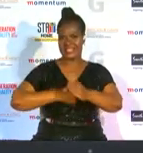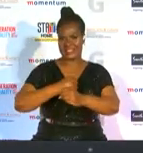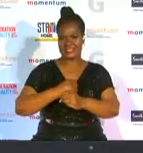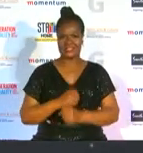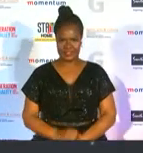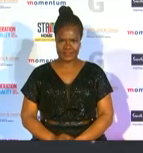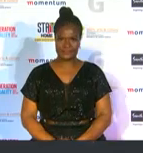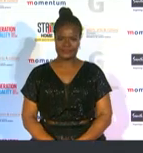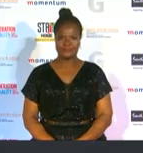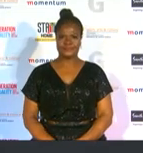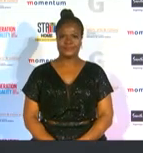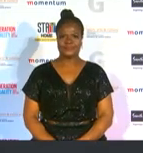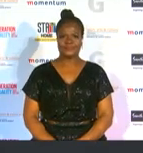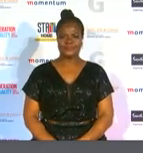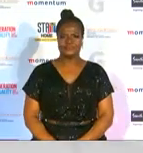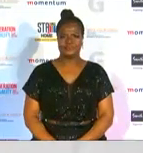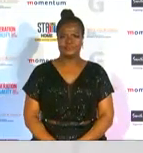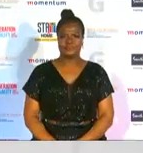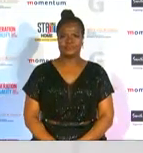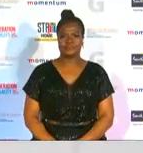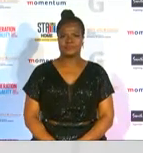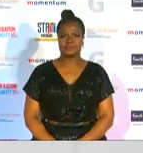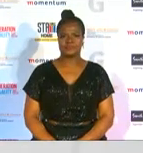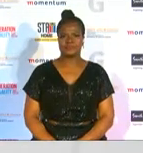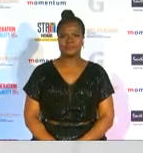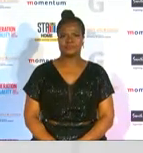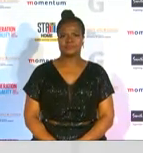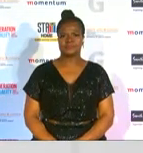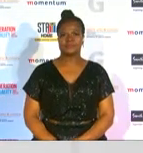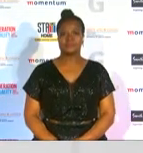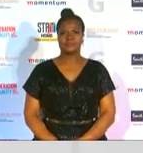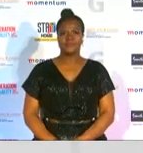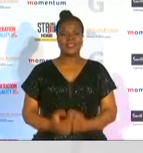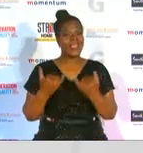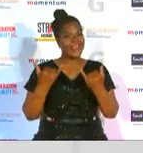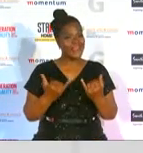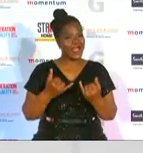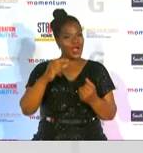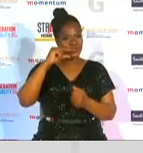decades and the g-sport 2020 brand south africa